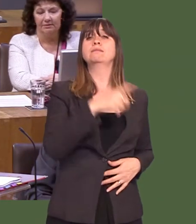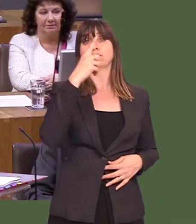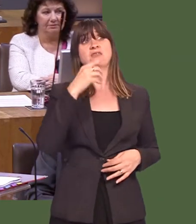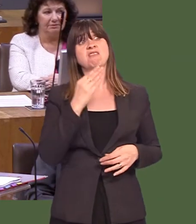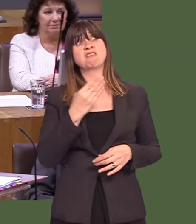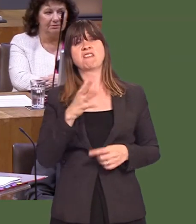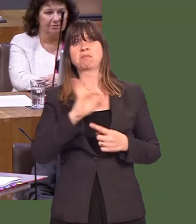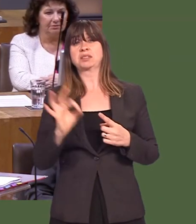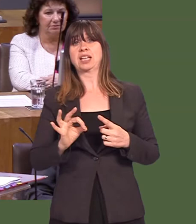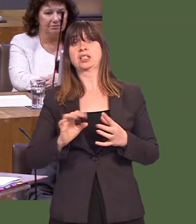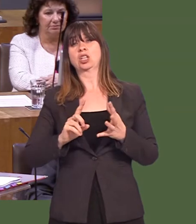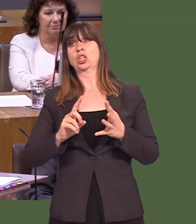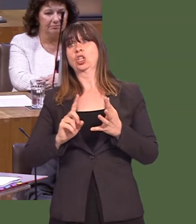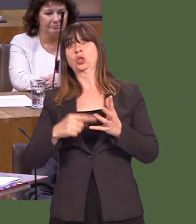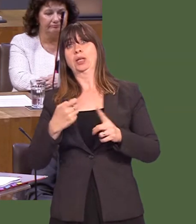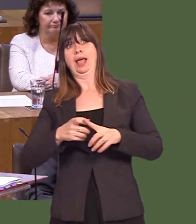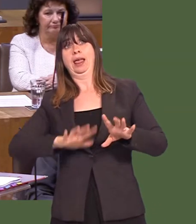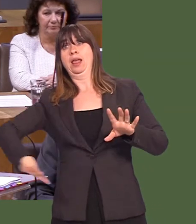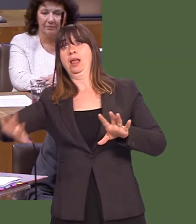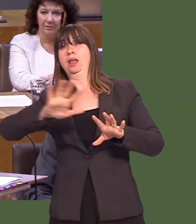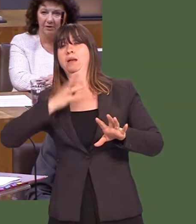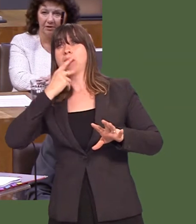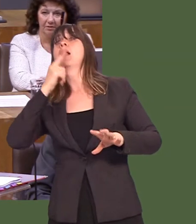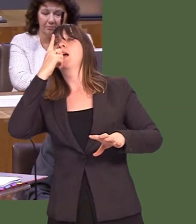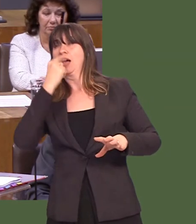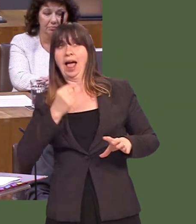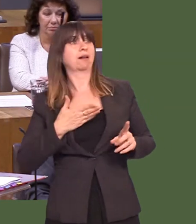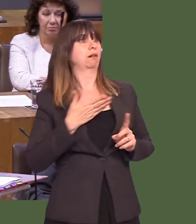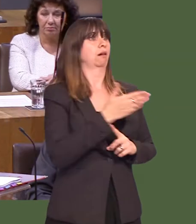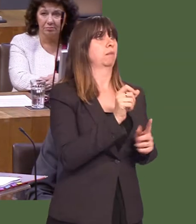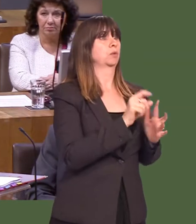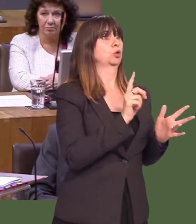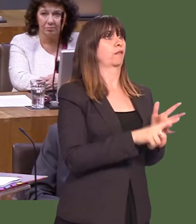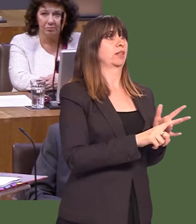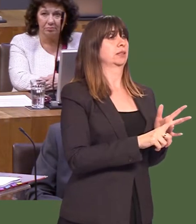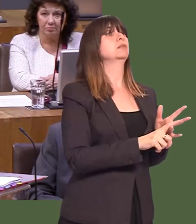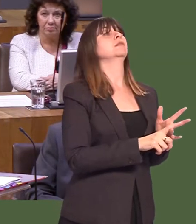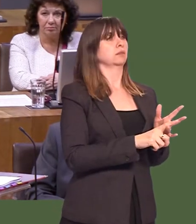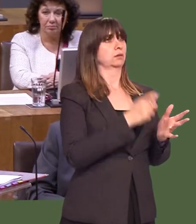an important role, with 95 per cent of all UK banking customers having access to their bank accounts via the post office.